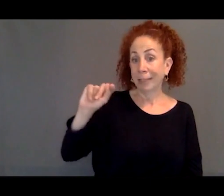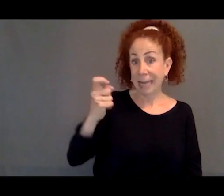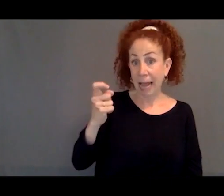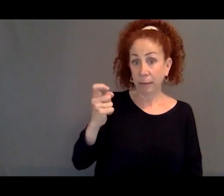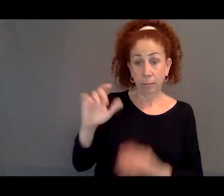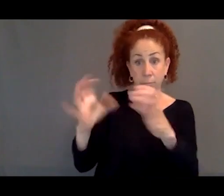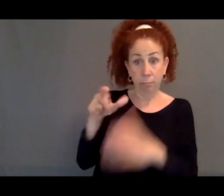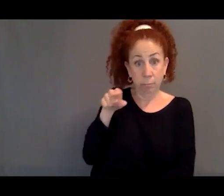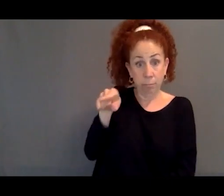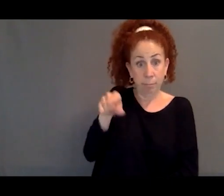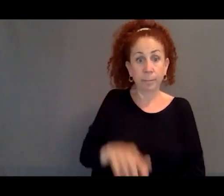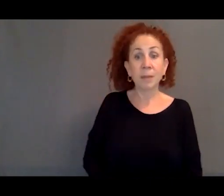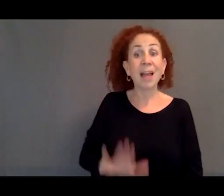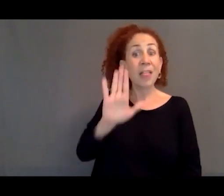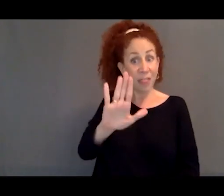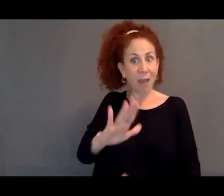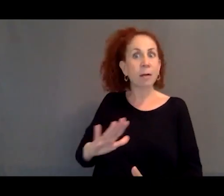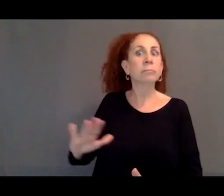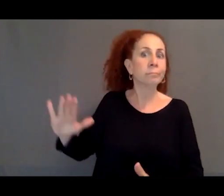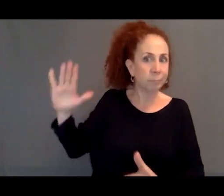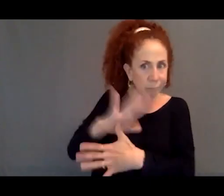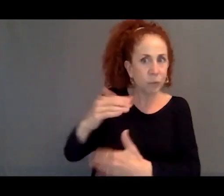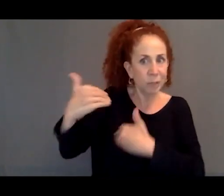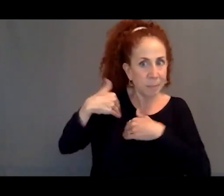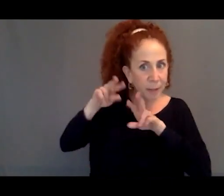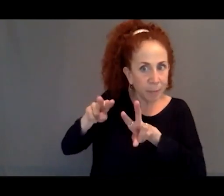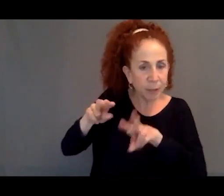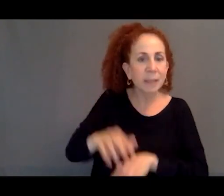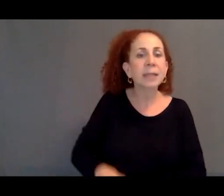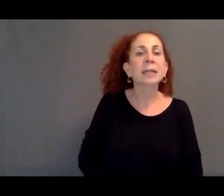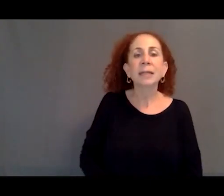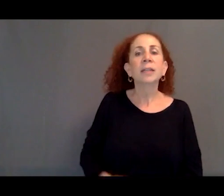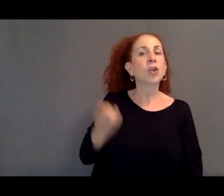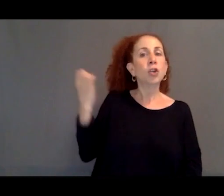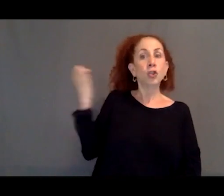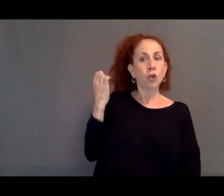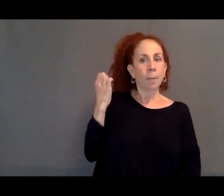its primary purpose is to keep migrants away from Europe.